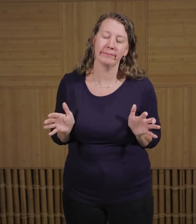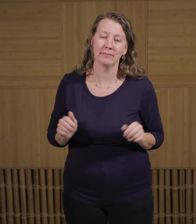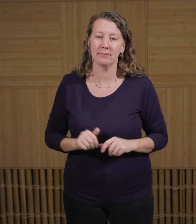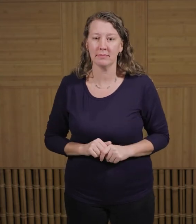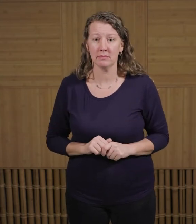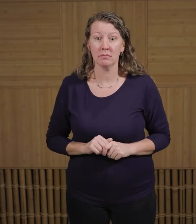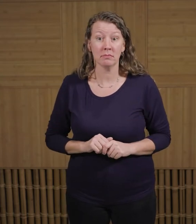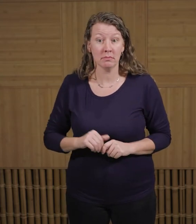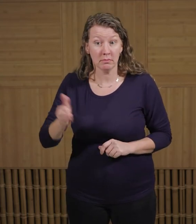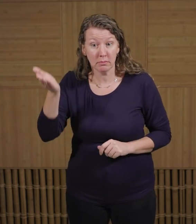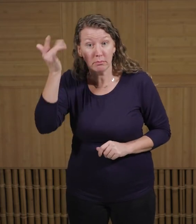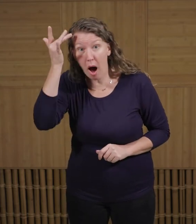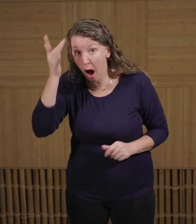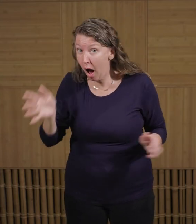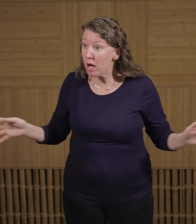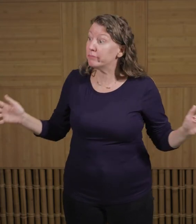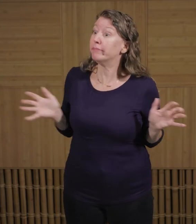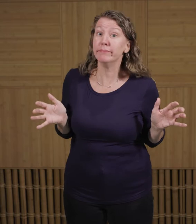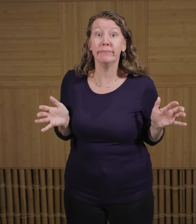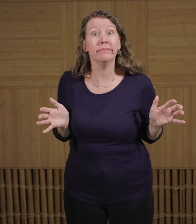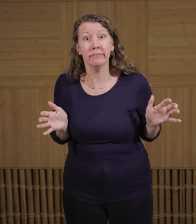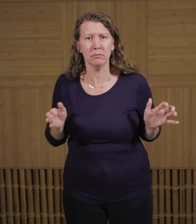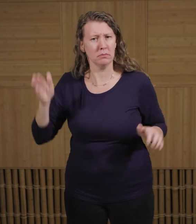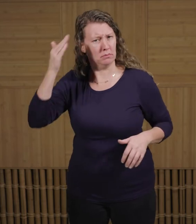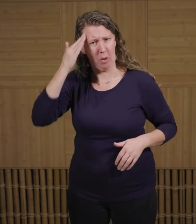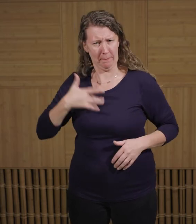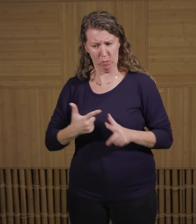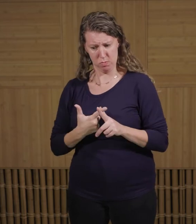But those wings do serve a purpose. When running or doing courtship displays